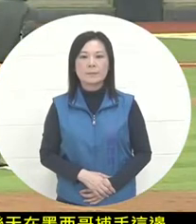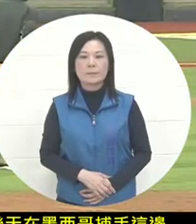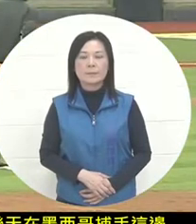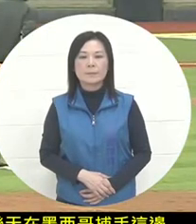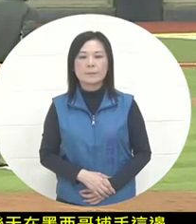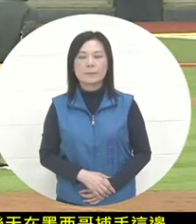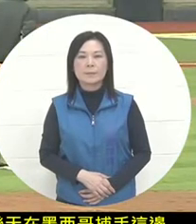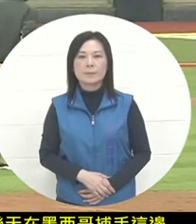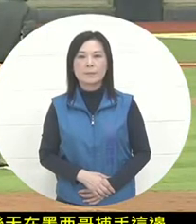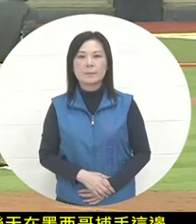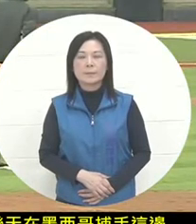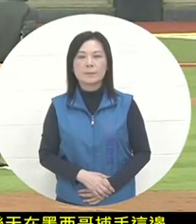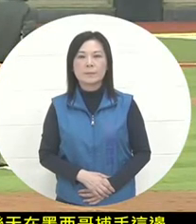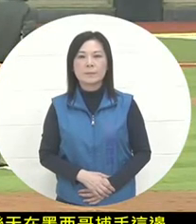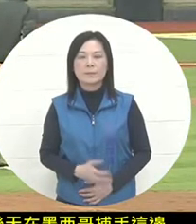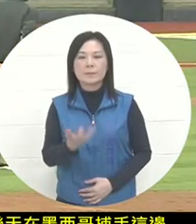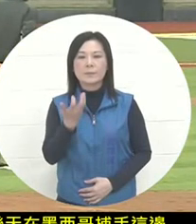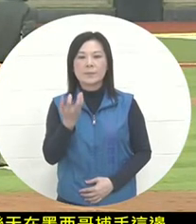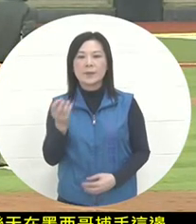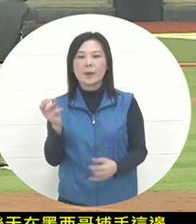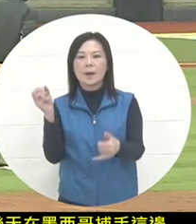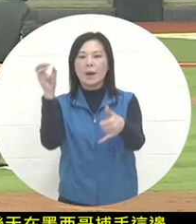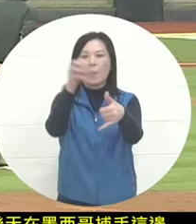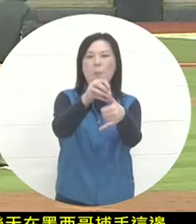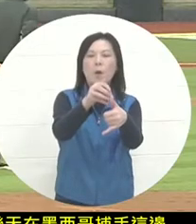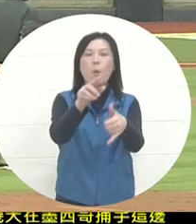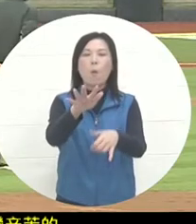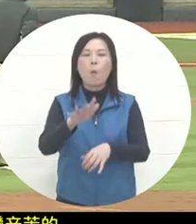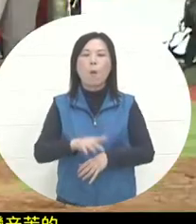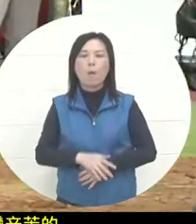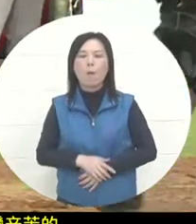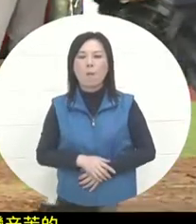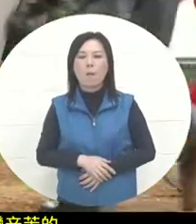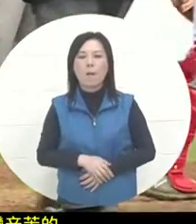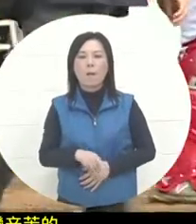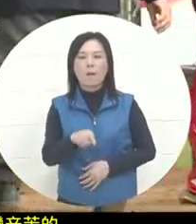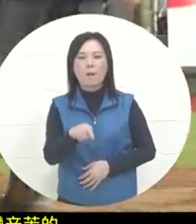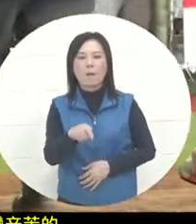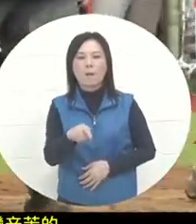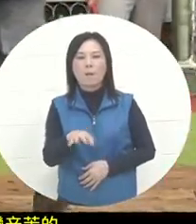days , because I was hit by a ball just now. At this point in the game, the main teacher asked the head